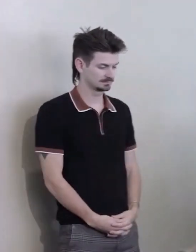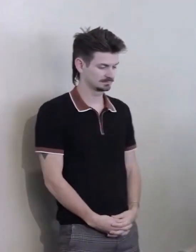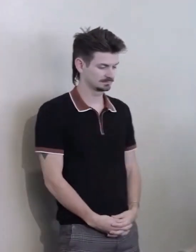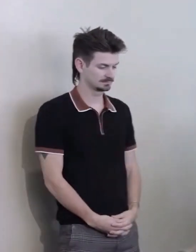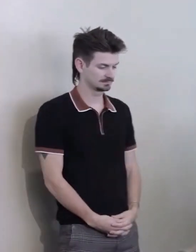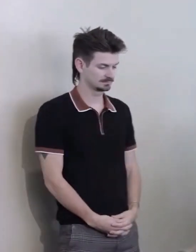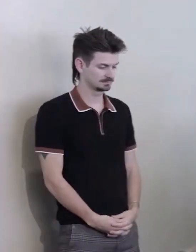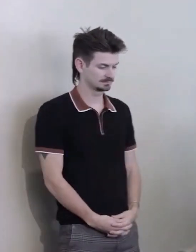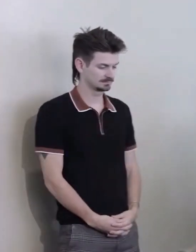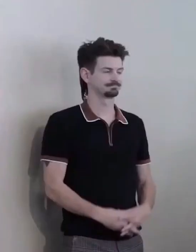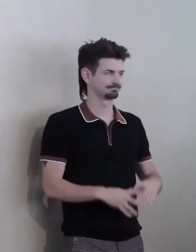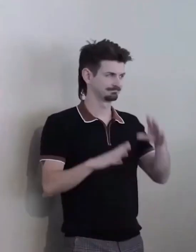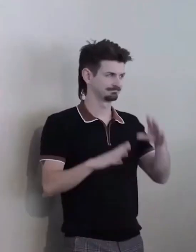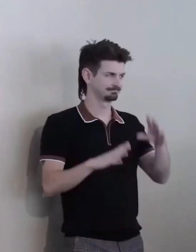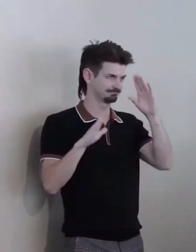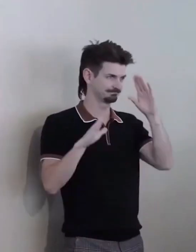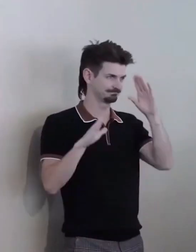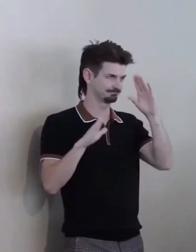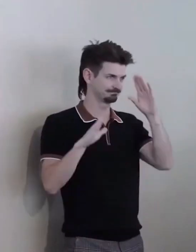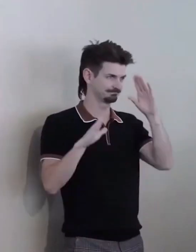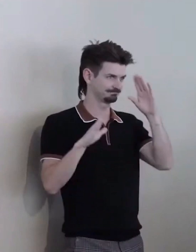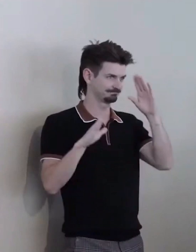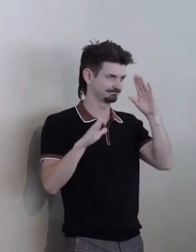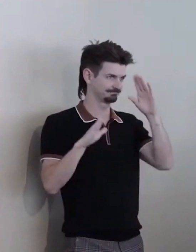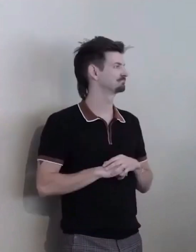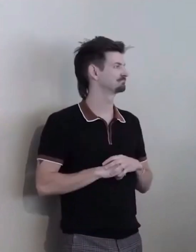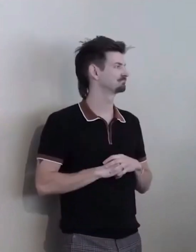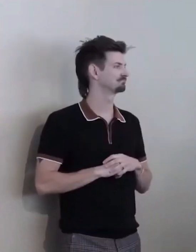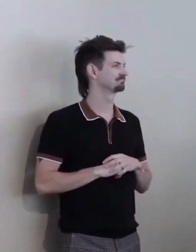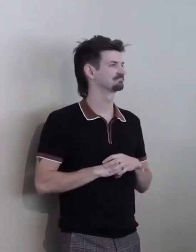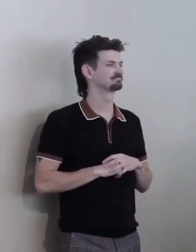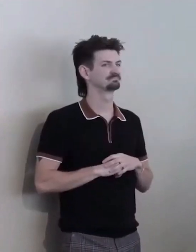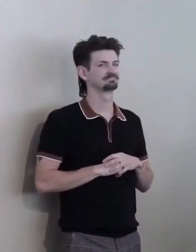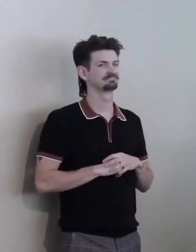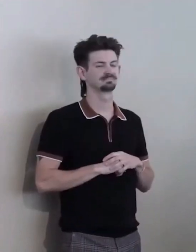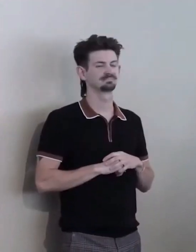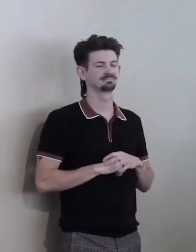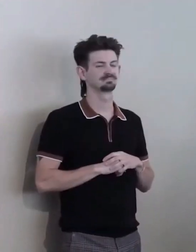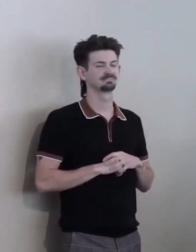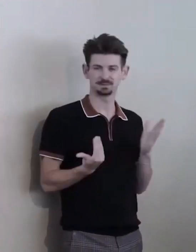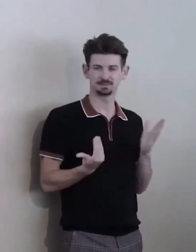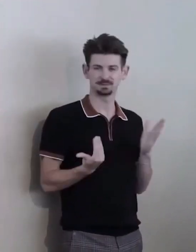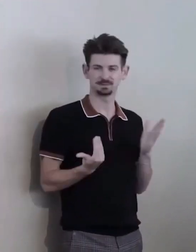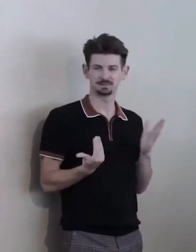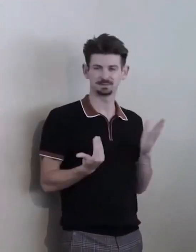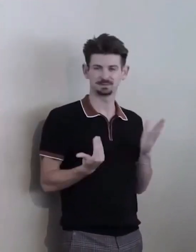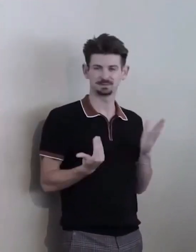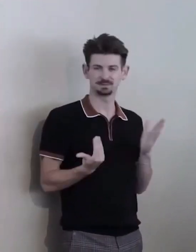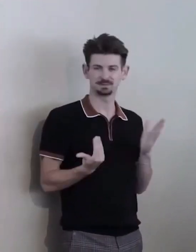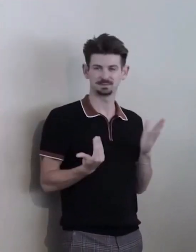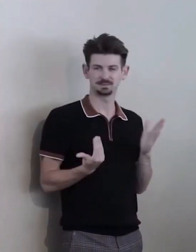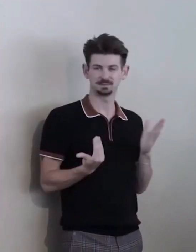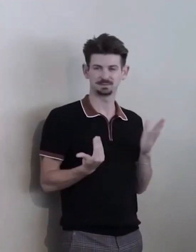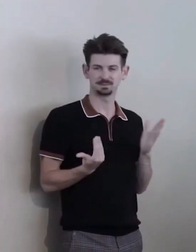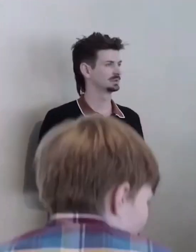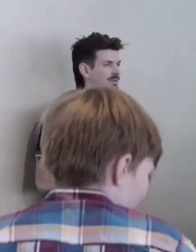Hey, everybody, it is great to be with you again this year, this is a lovely setting for this event.